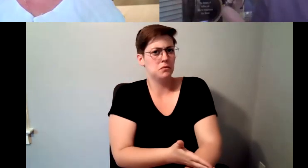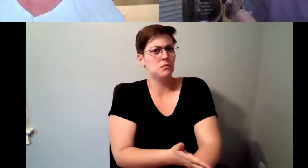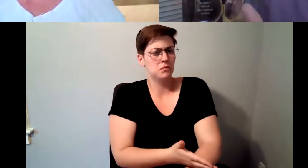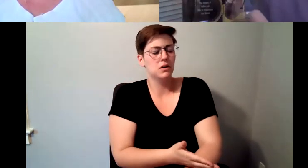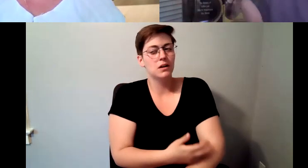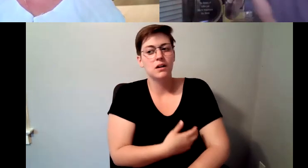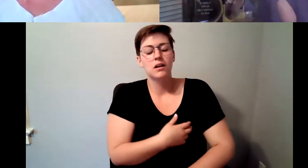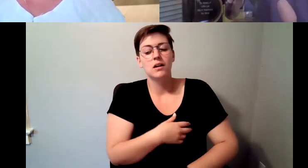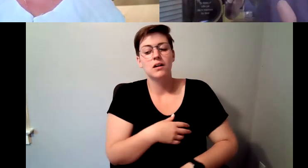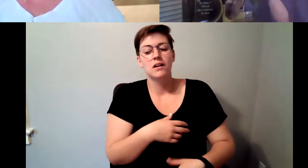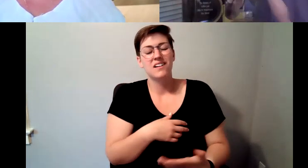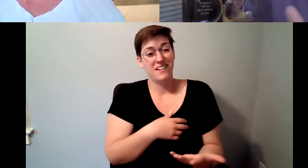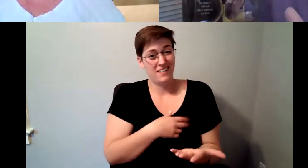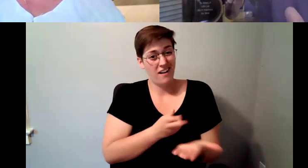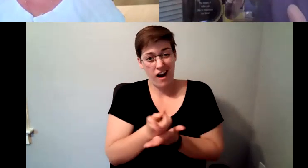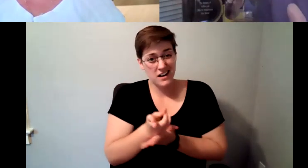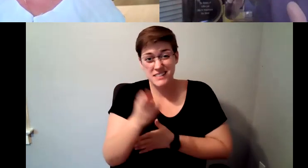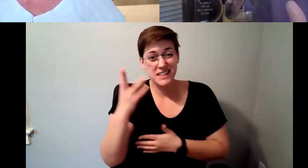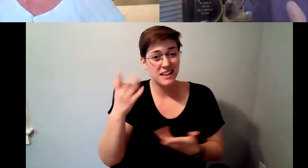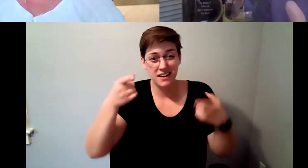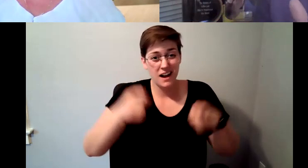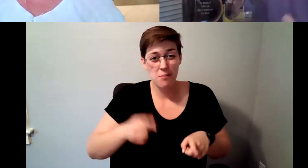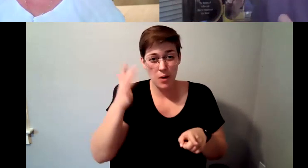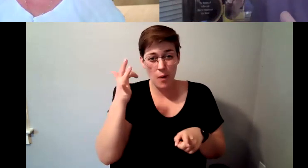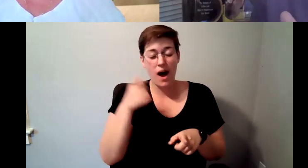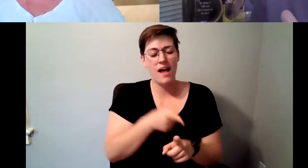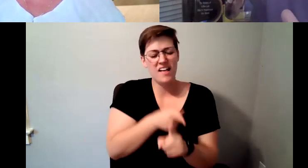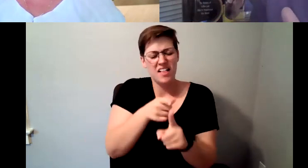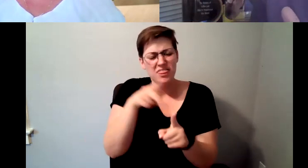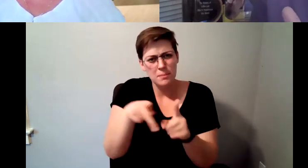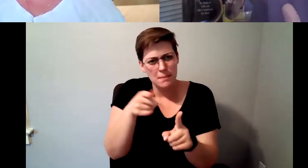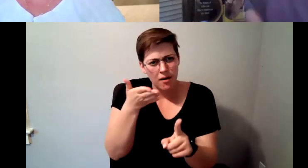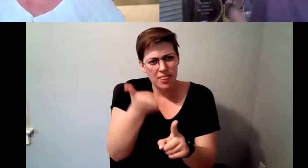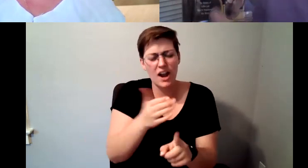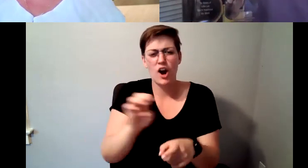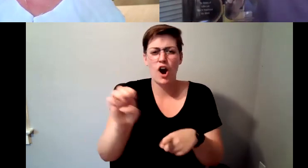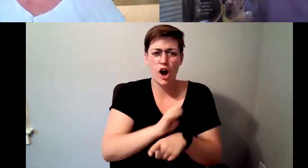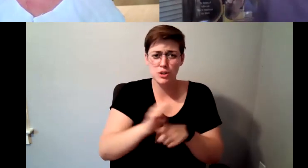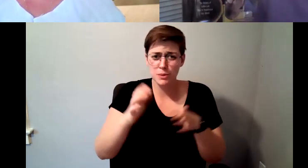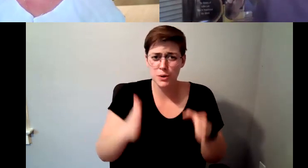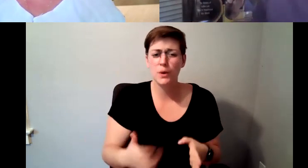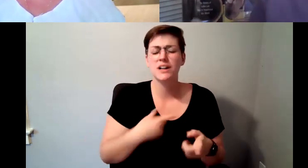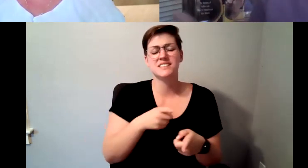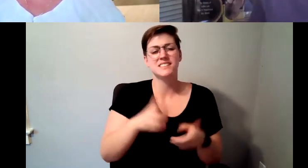those entrepreneurs believed that it was possible, and that people would like it well, people